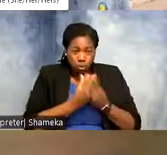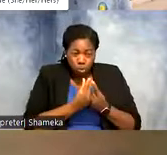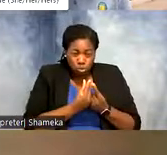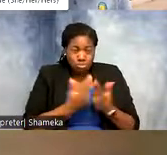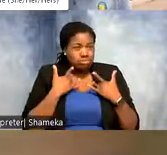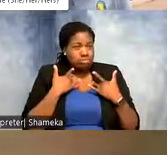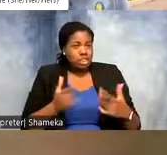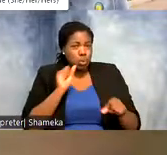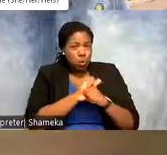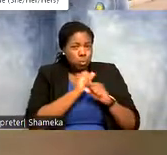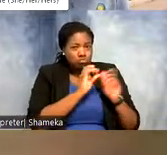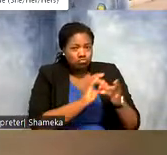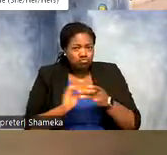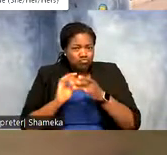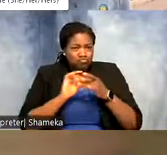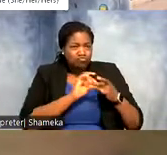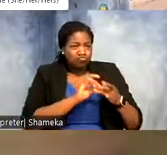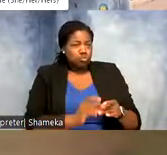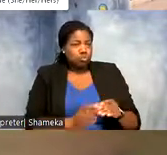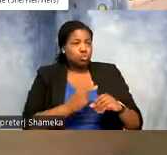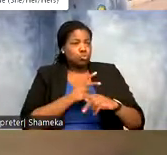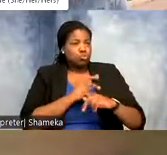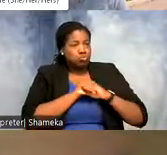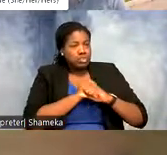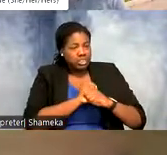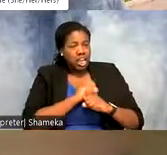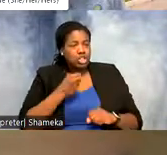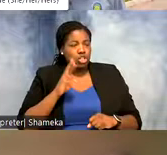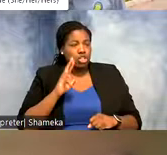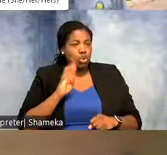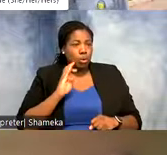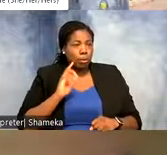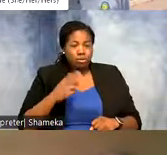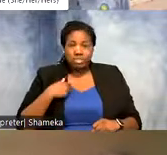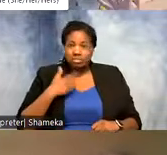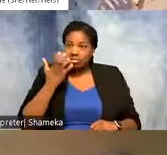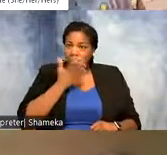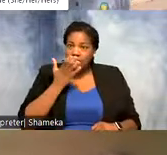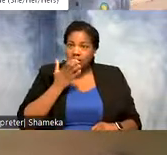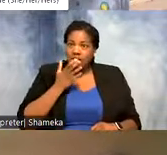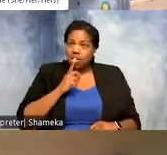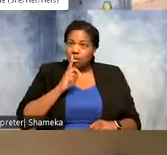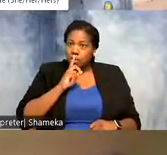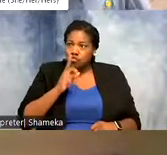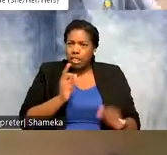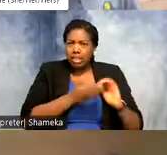together to conserve shorebirds. >>Shellie: wow that is so amazing and very collaborative. We hear this word